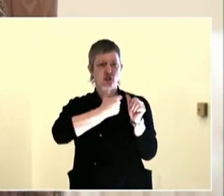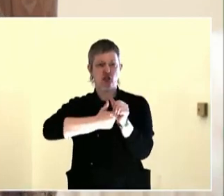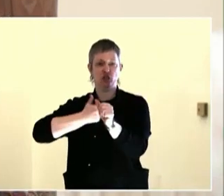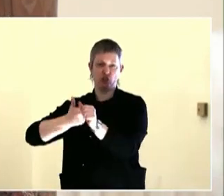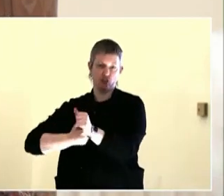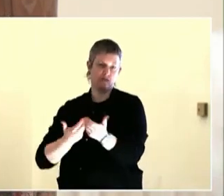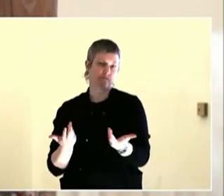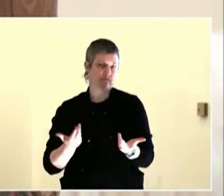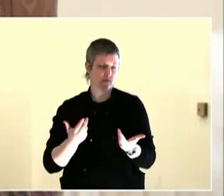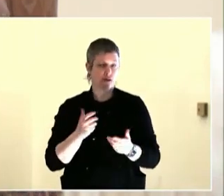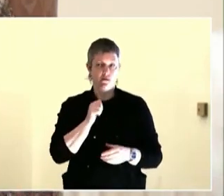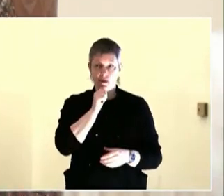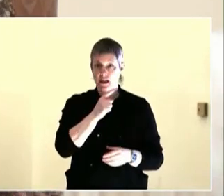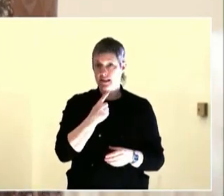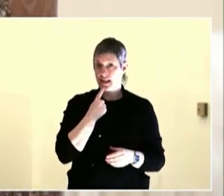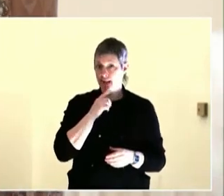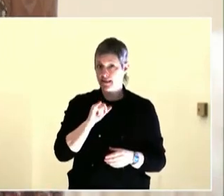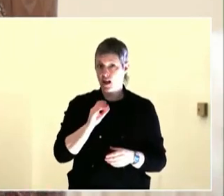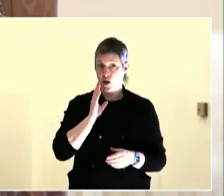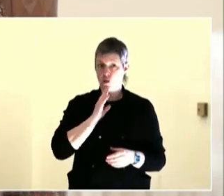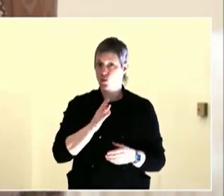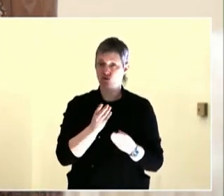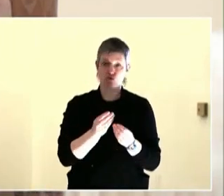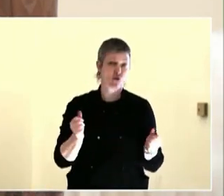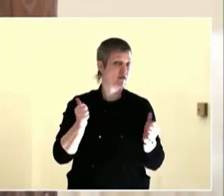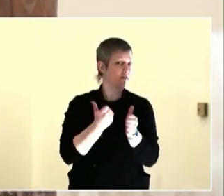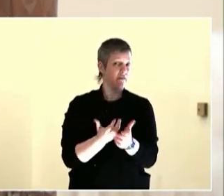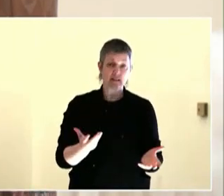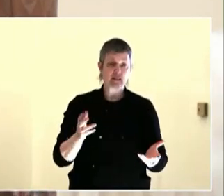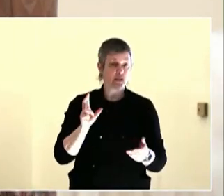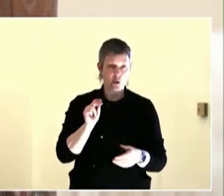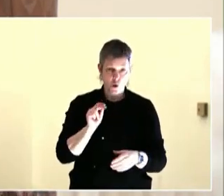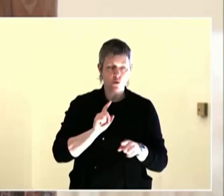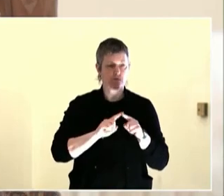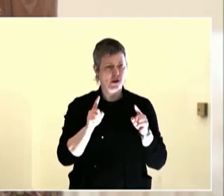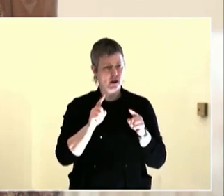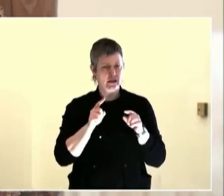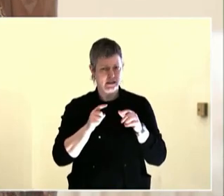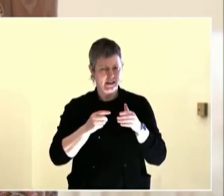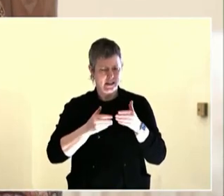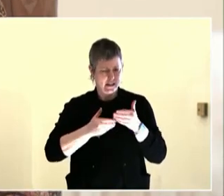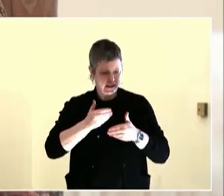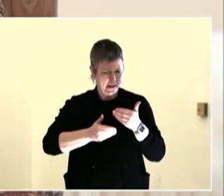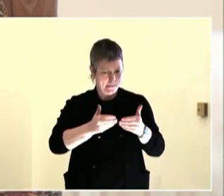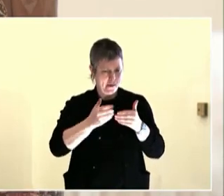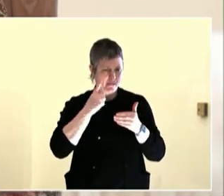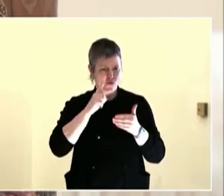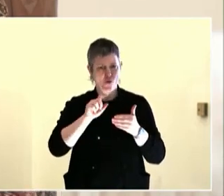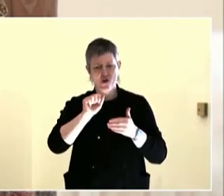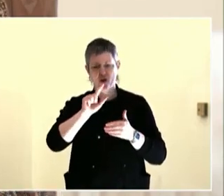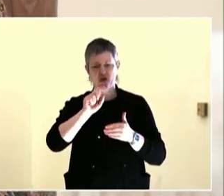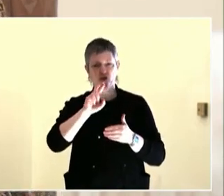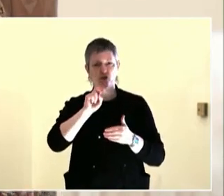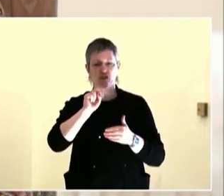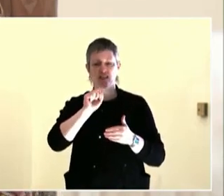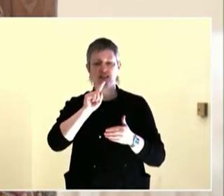solutions, I will say, of how to solve the houseless situation in Portland in 2019 and that was basically lay people and